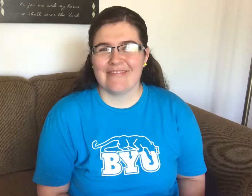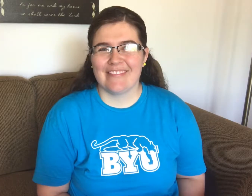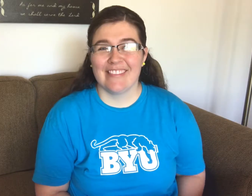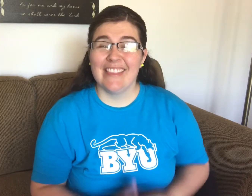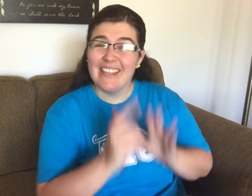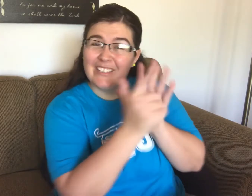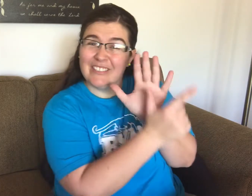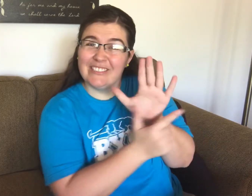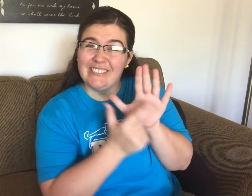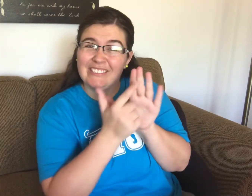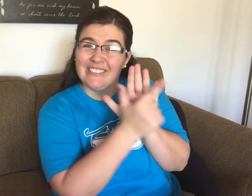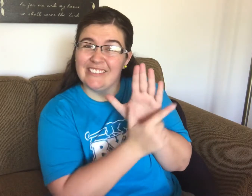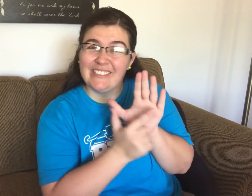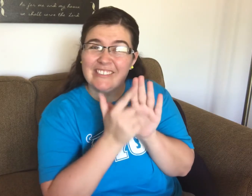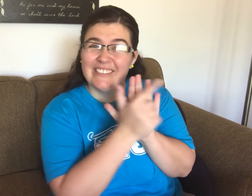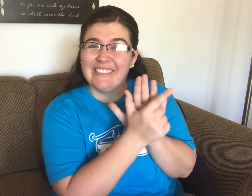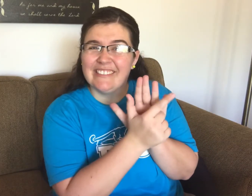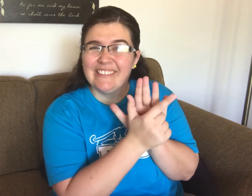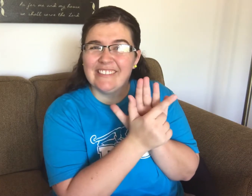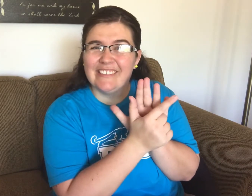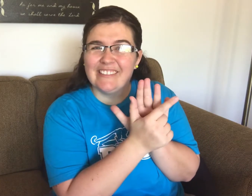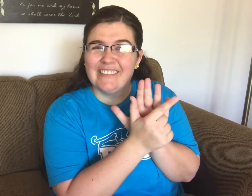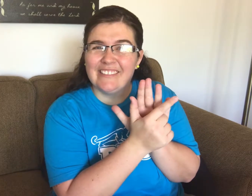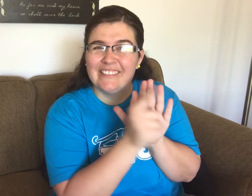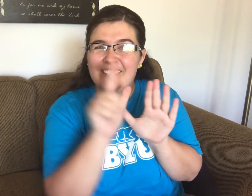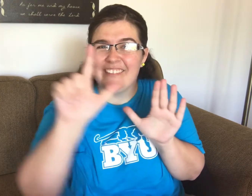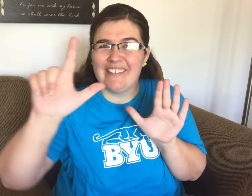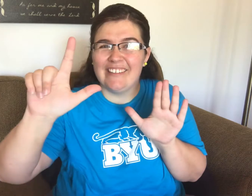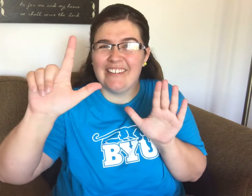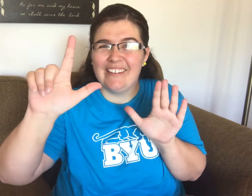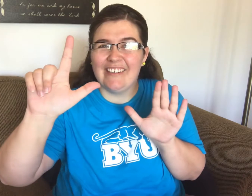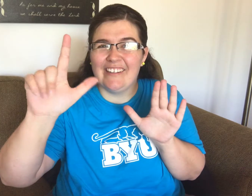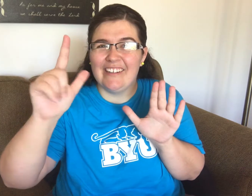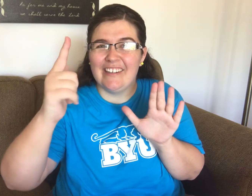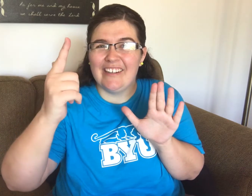Slovakian Sign Language for YOUTUBE